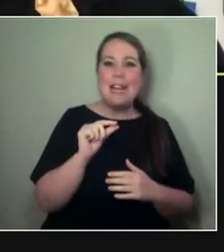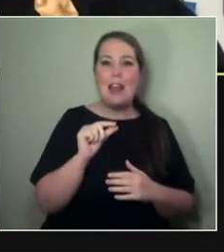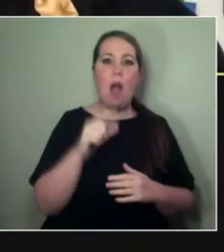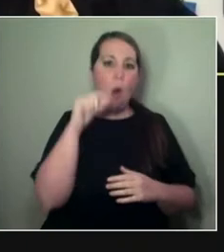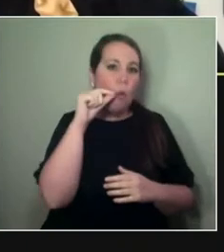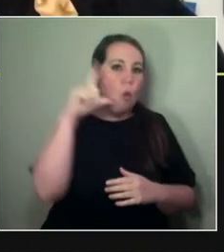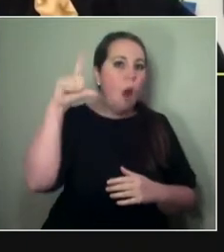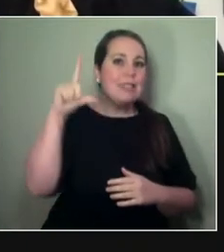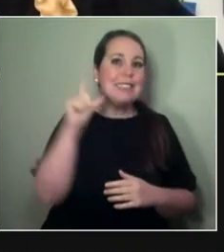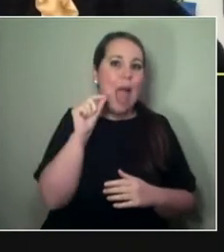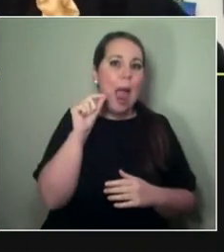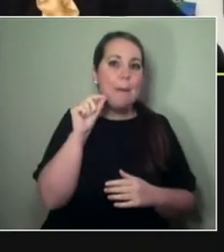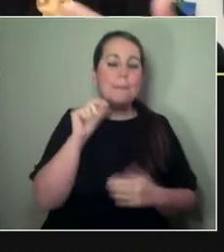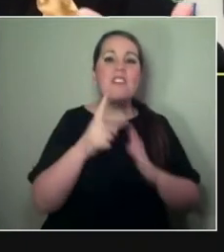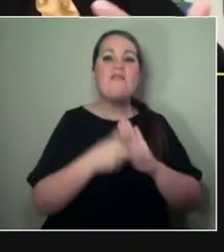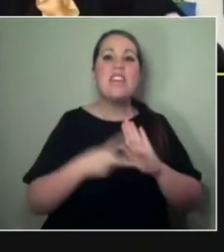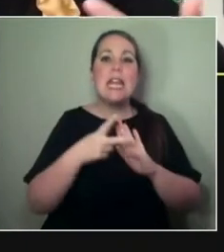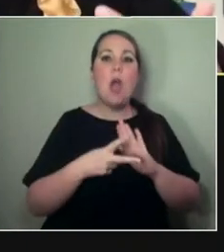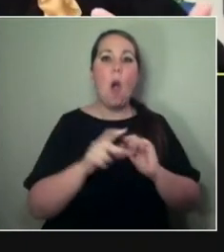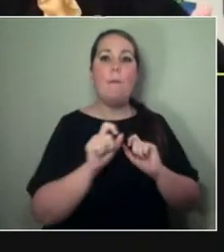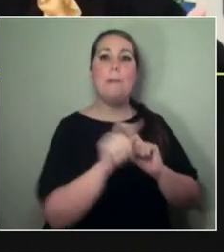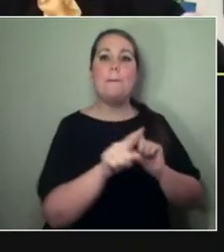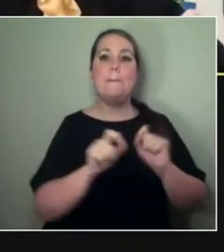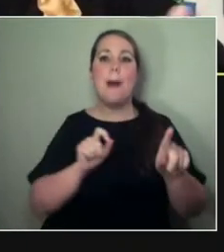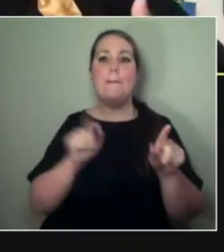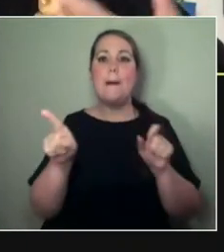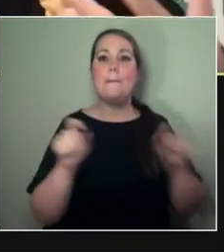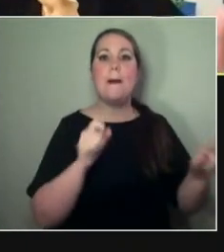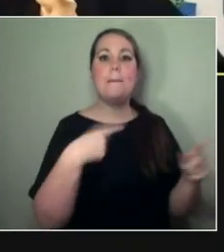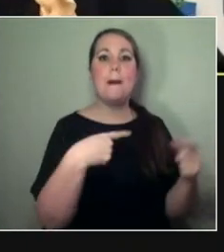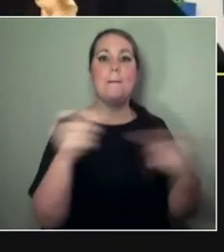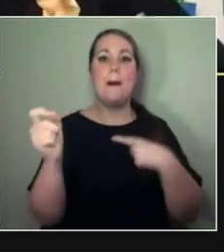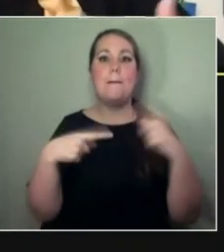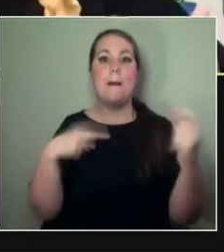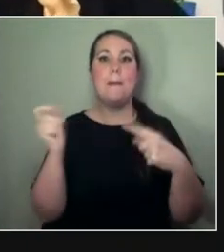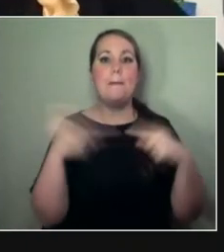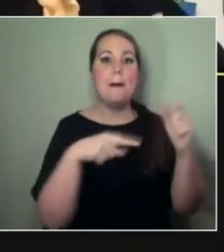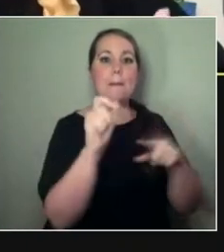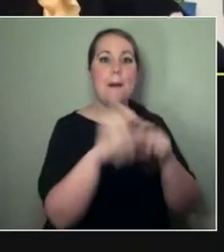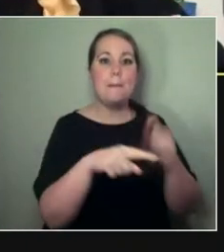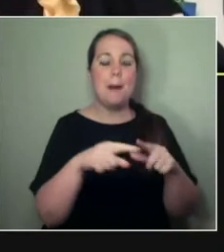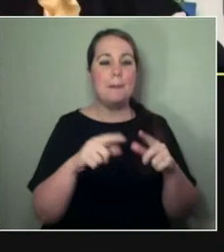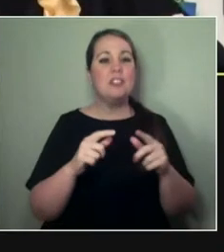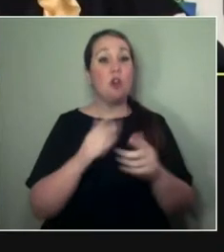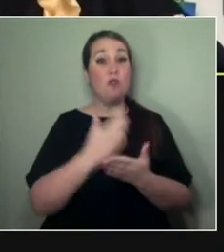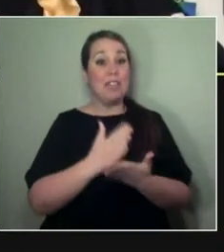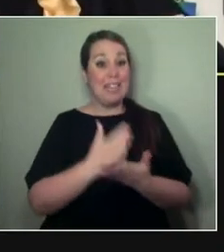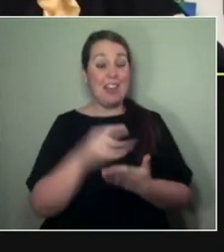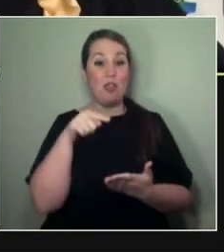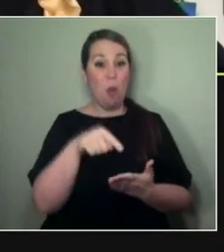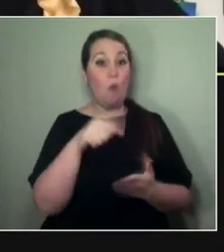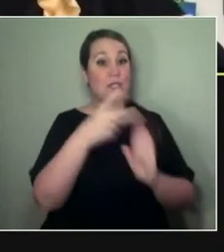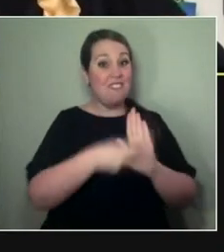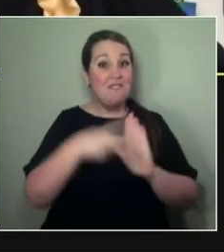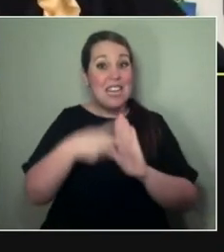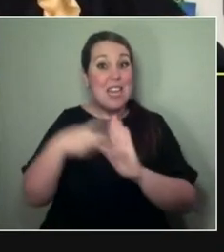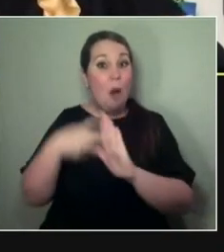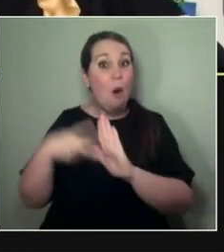And they became these kind of intentional, kind of, you know, in a way...